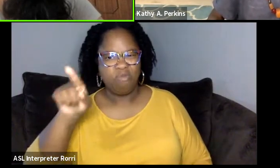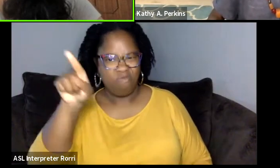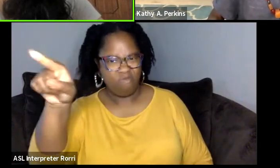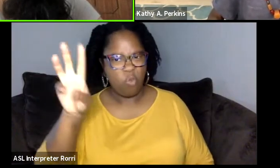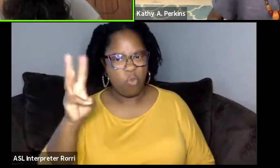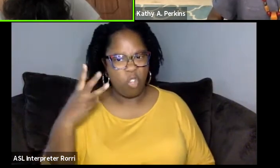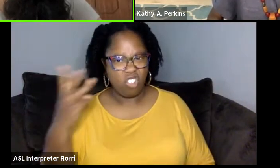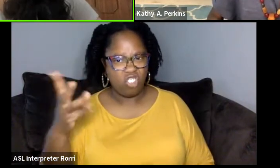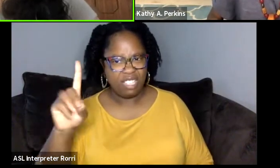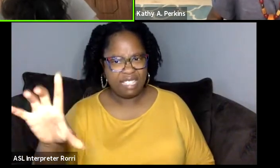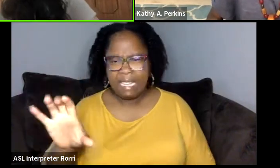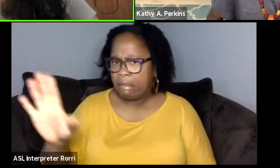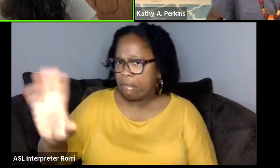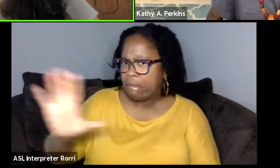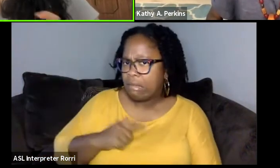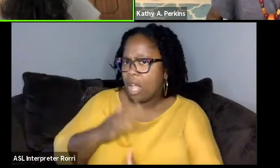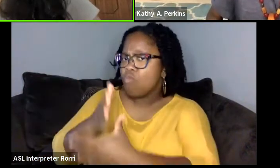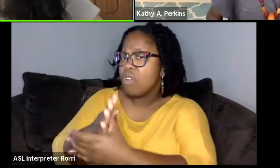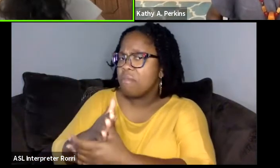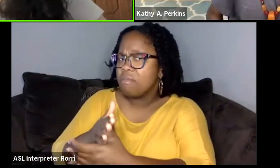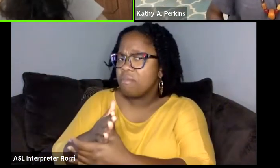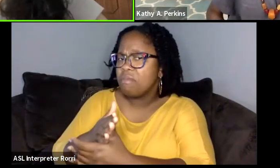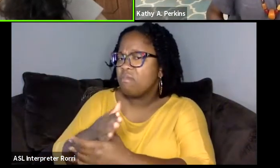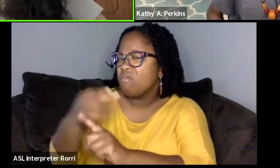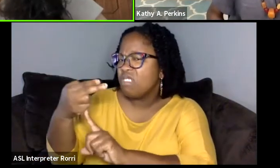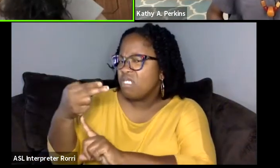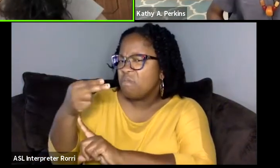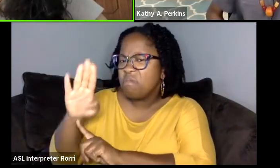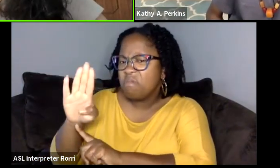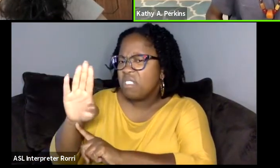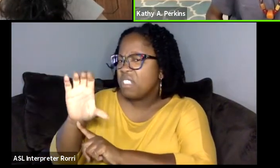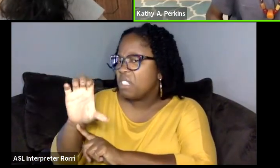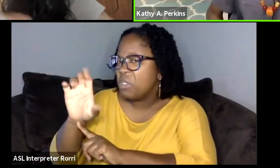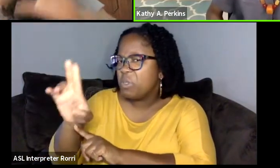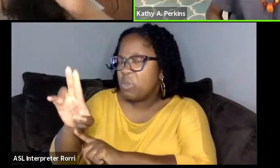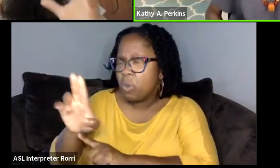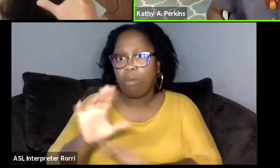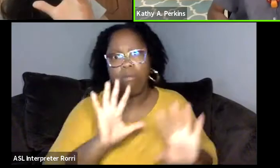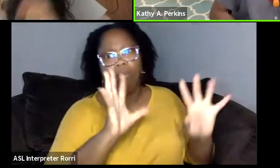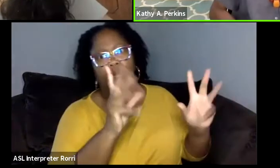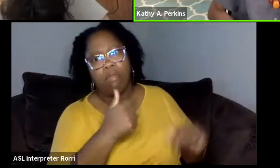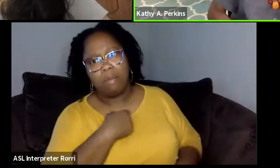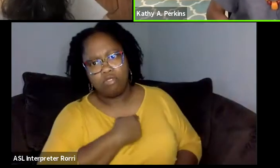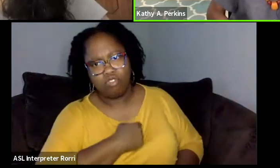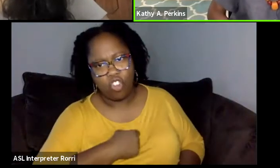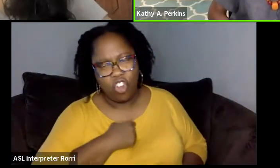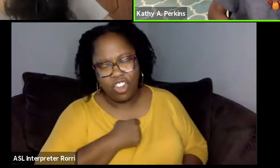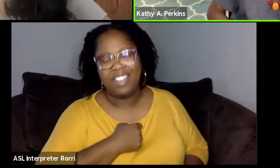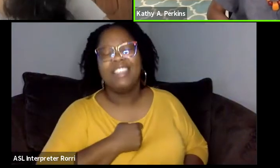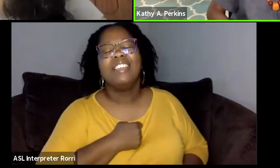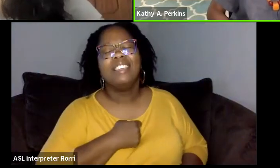I'm going to interrupt you and ask if you could just clarify what an HBCU- Oh, I'm sorry- Sorry.